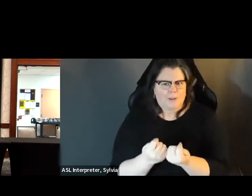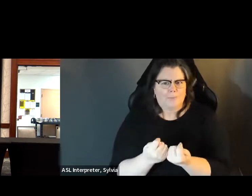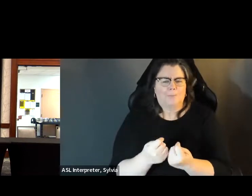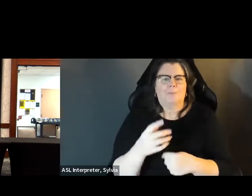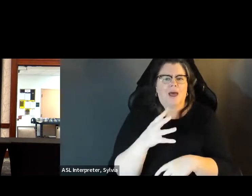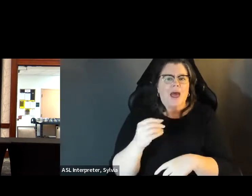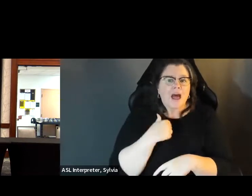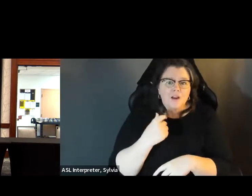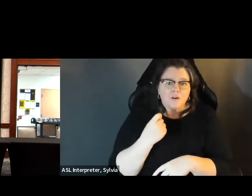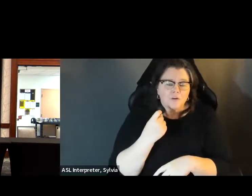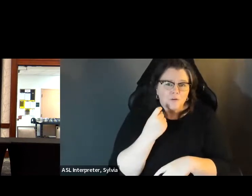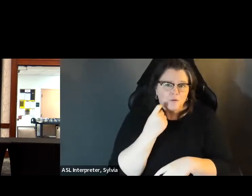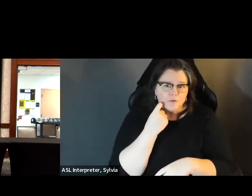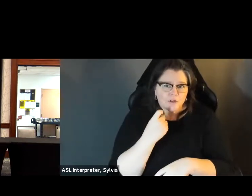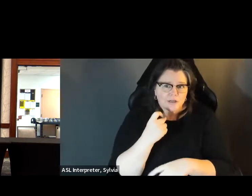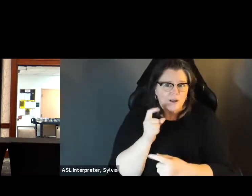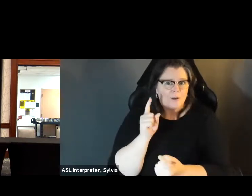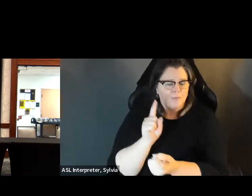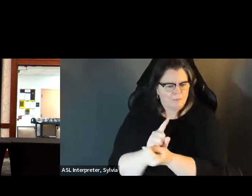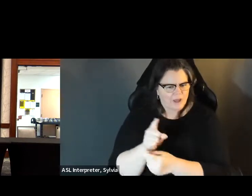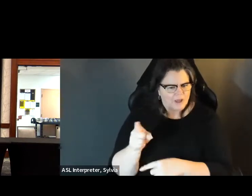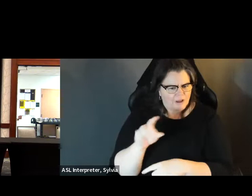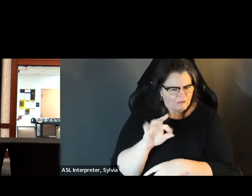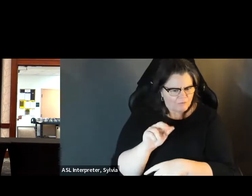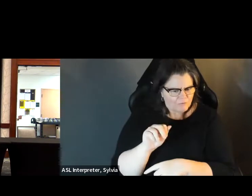the Nanny's brand dresher, which is a new fun.